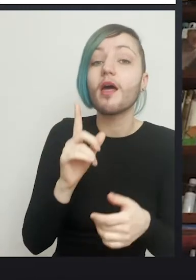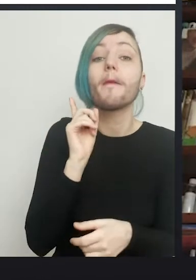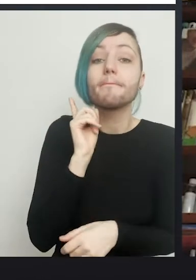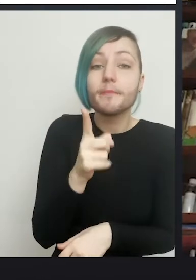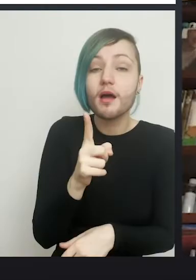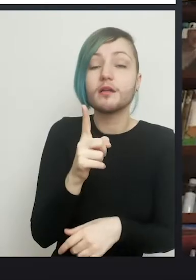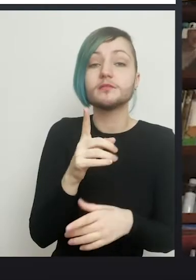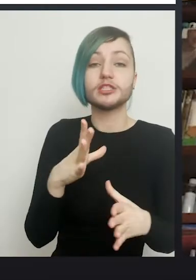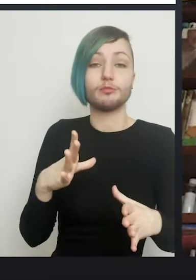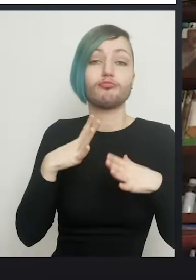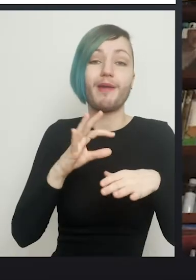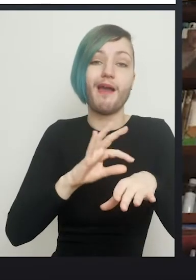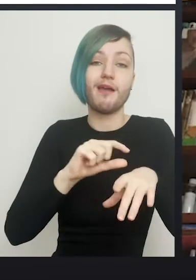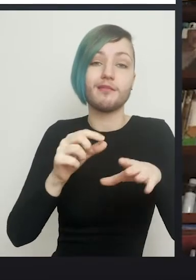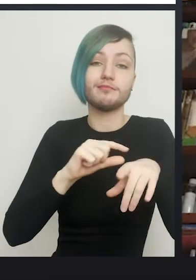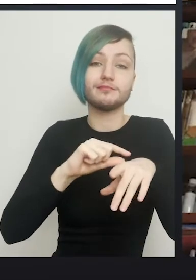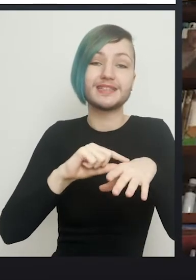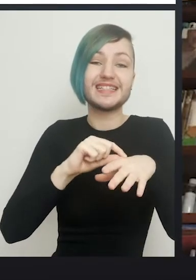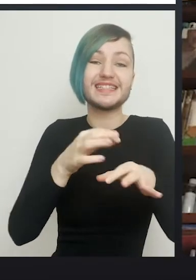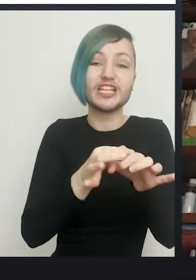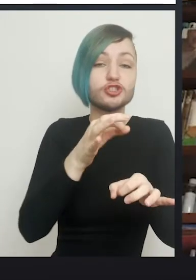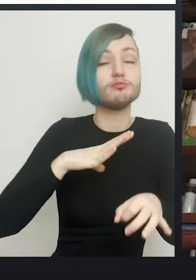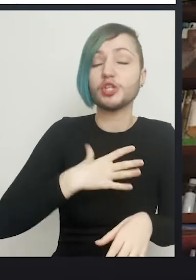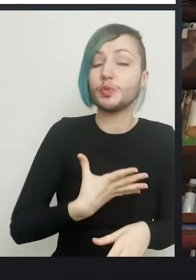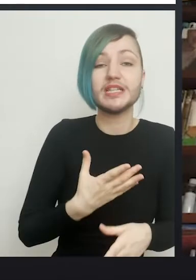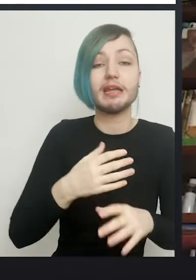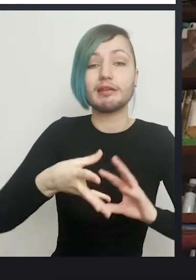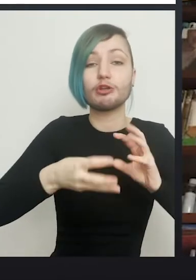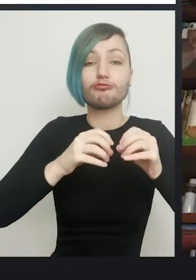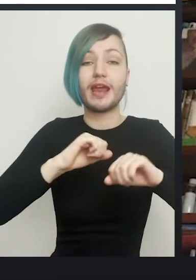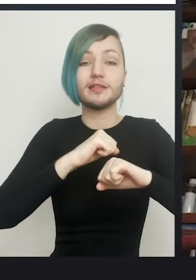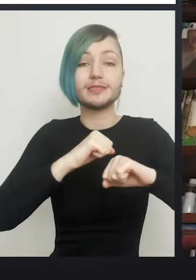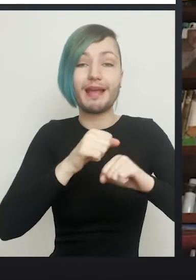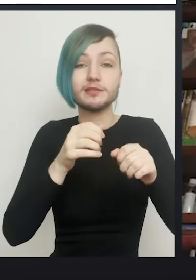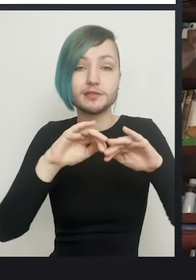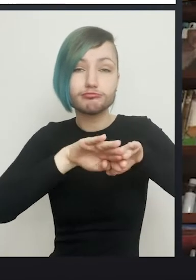prepare a skin tube and you don't need to make a cavity. We do actually make a little pit